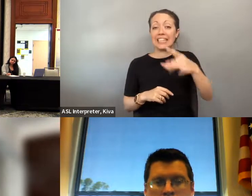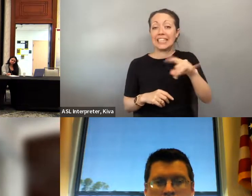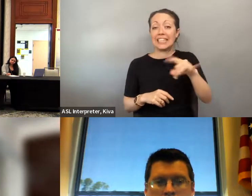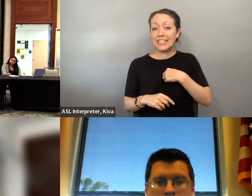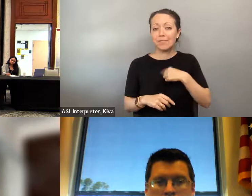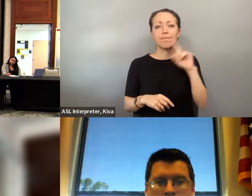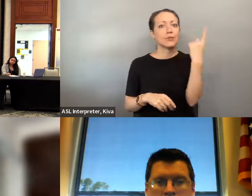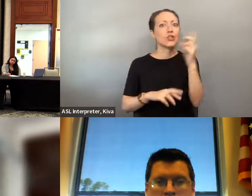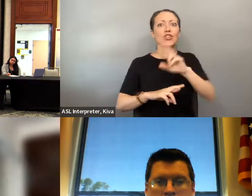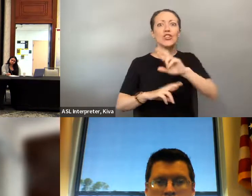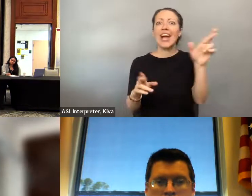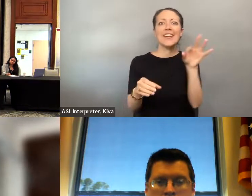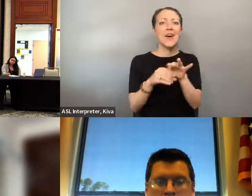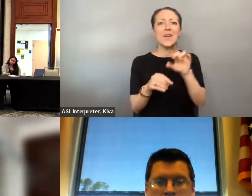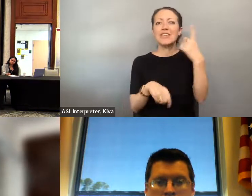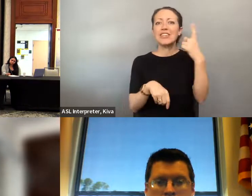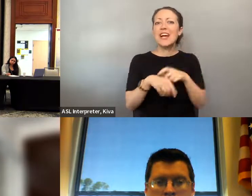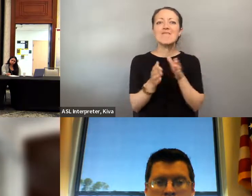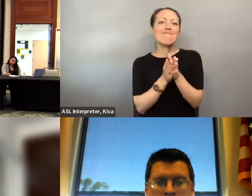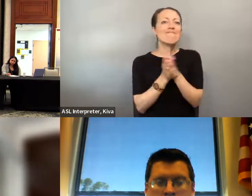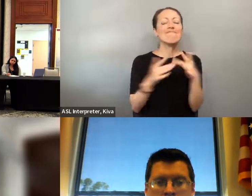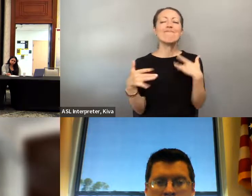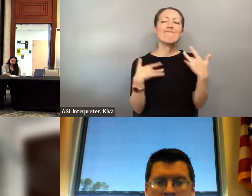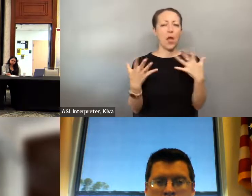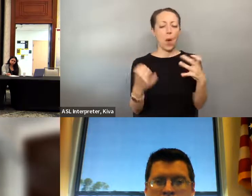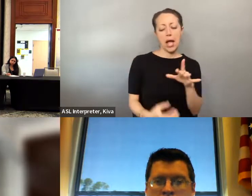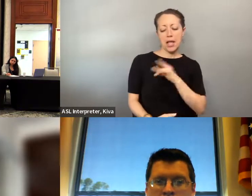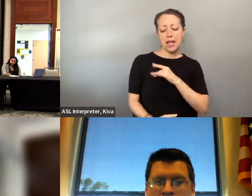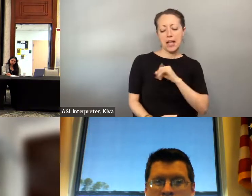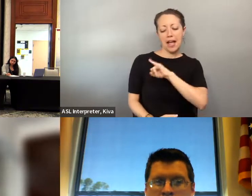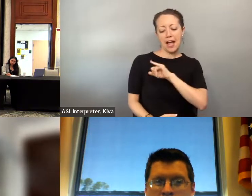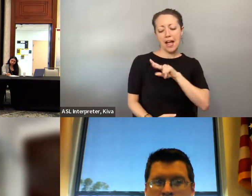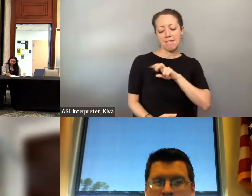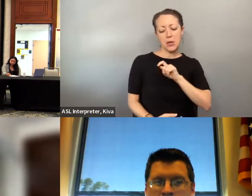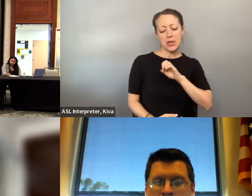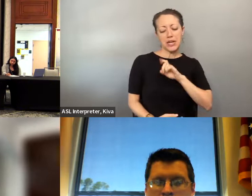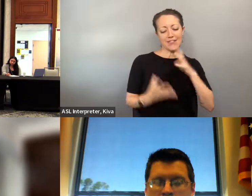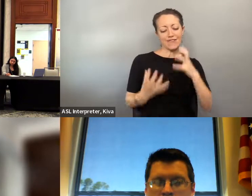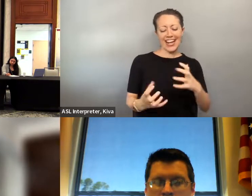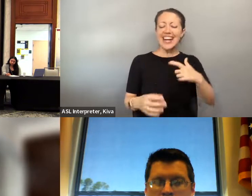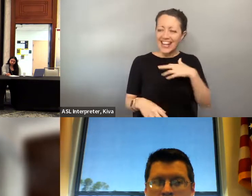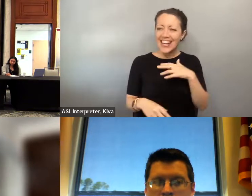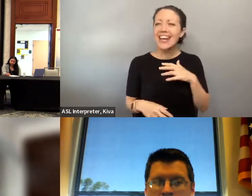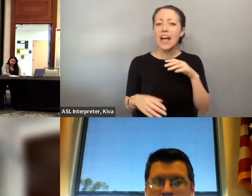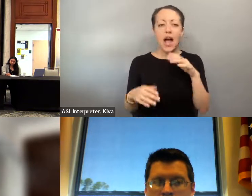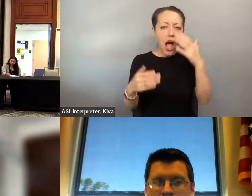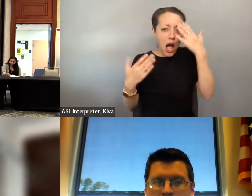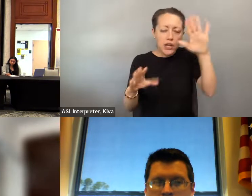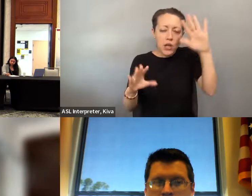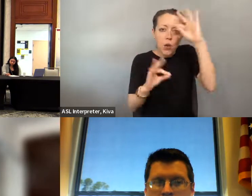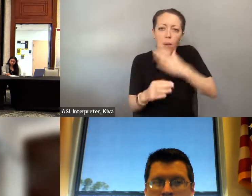they're at the polls and I can give a great personal example. I know you've heard a little bit of my story but when I turned 18 and went to the polls for the first time to